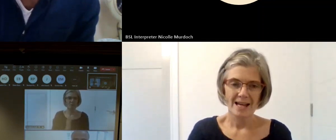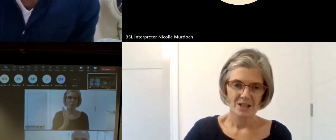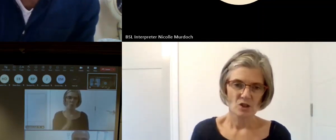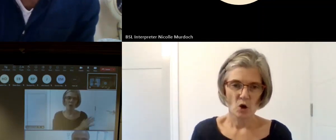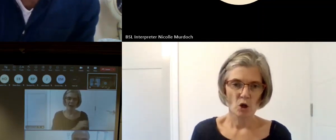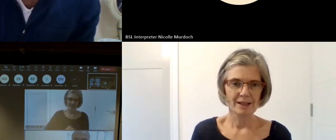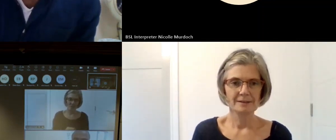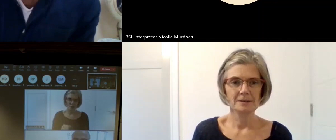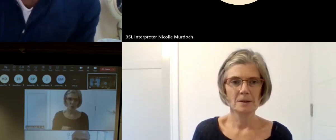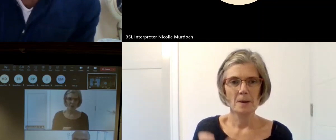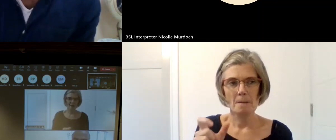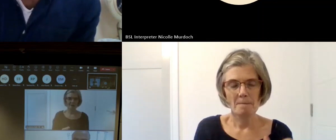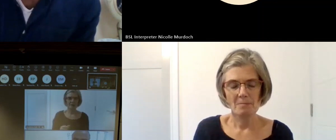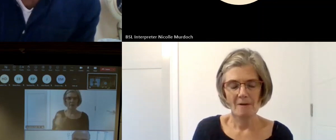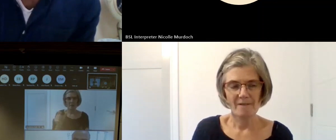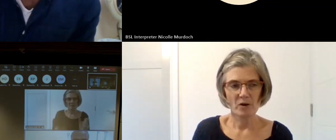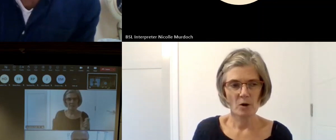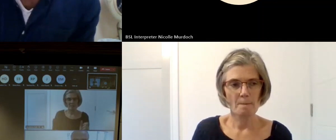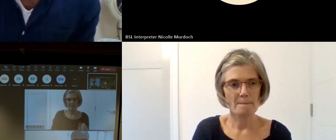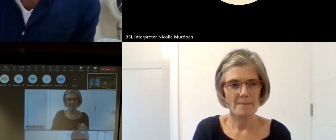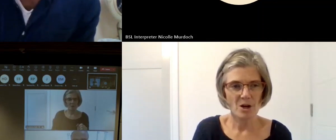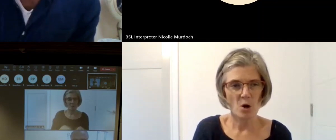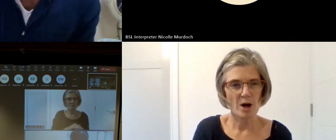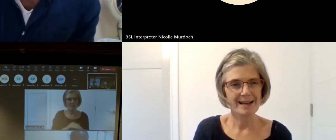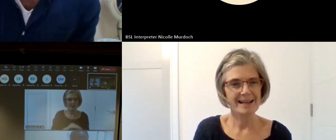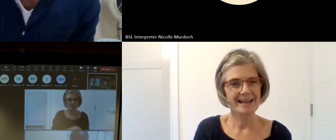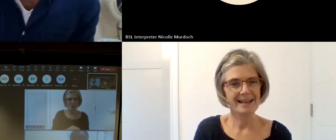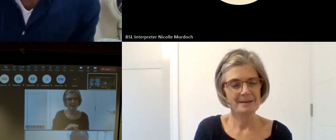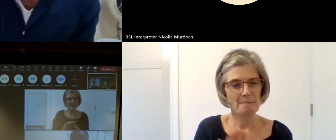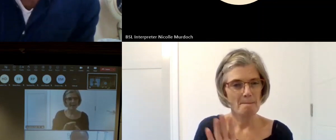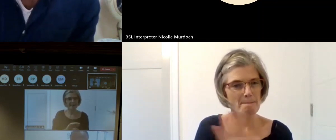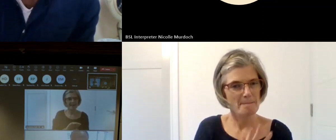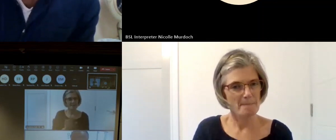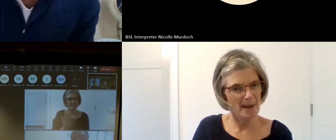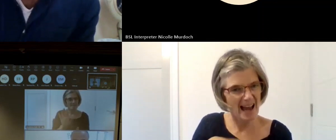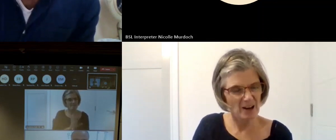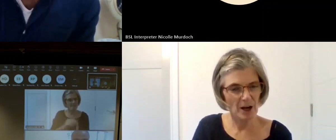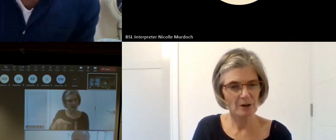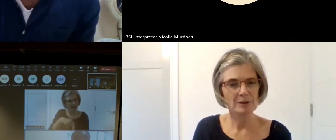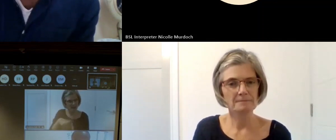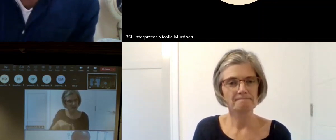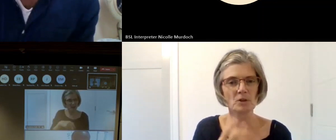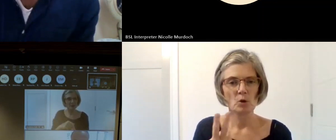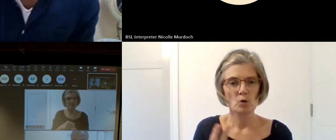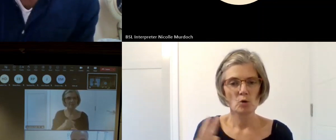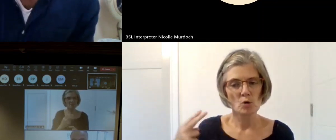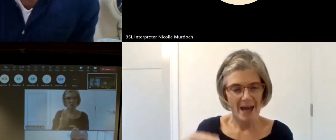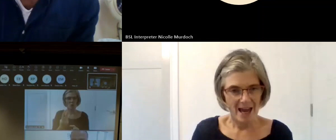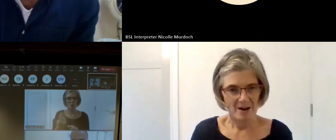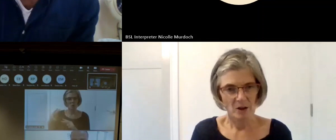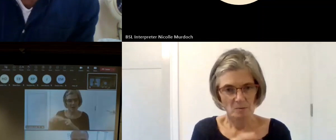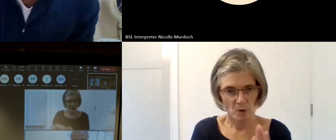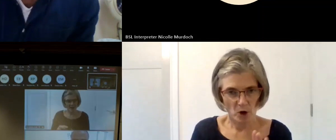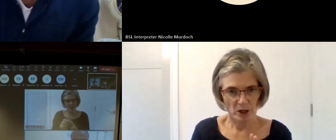background um and I run two Heritage projects at wri the first of which is called root Scotland